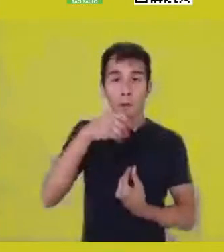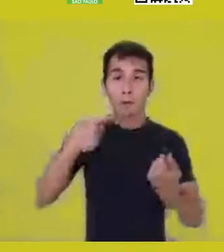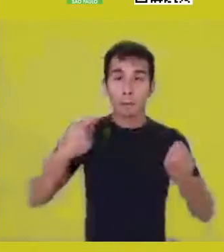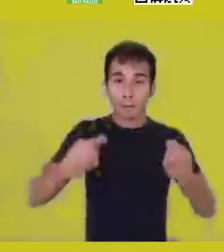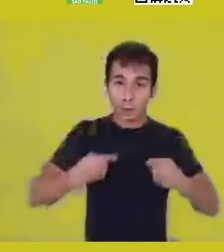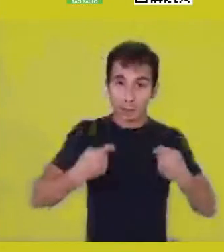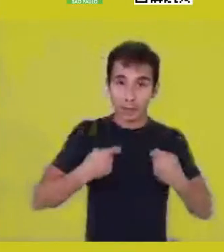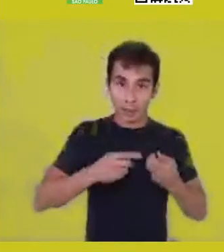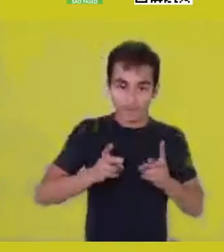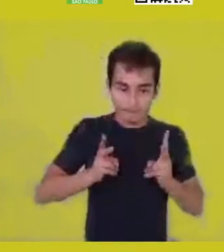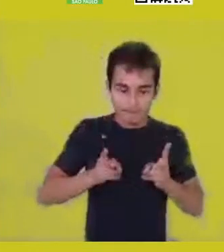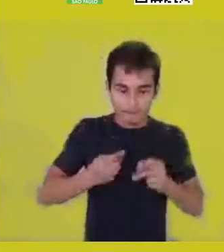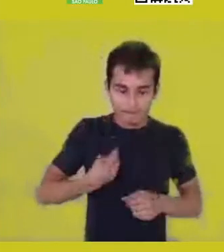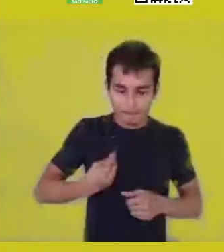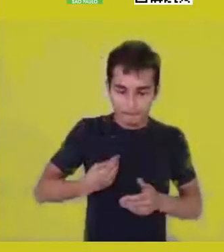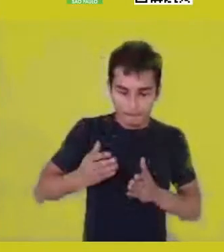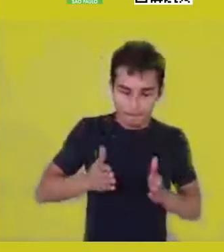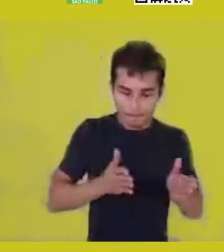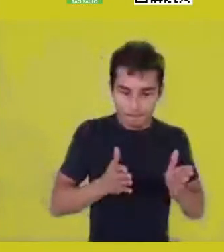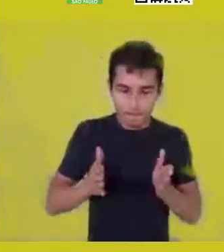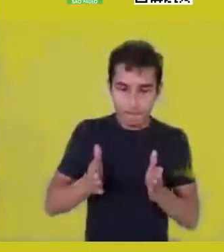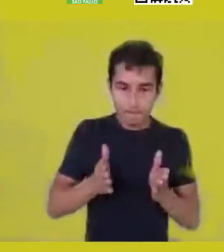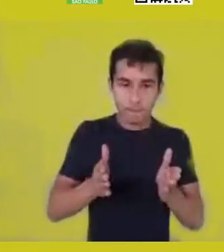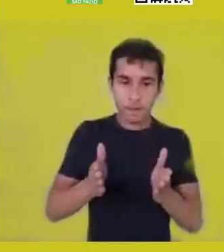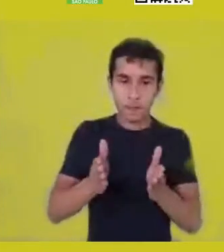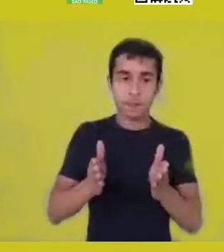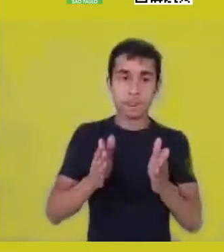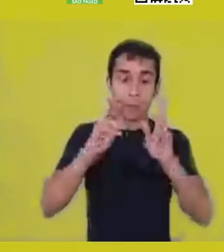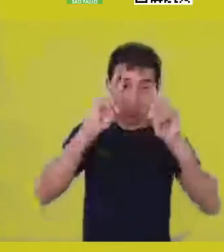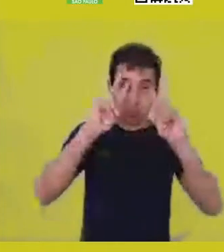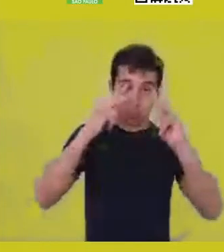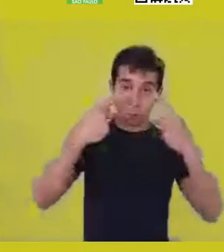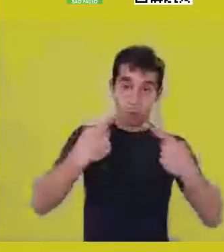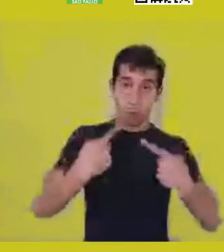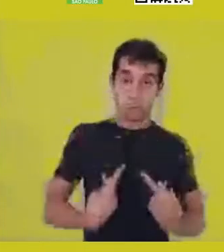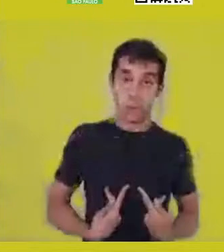they need to be linked to an act of love,